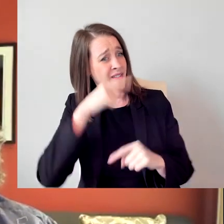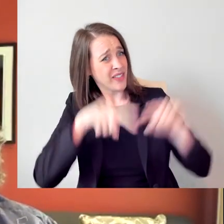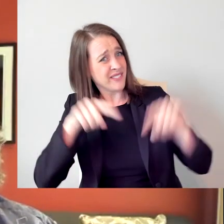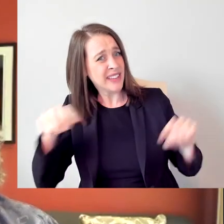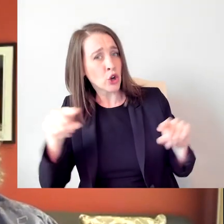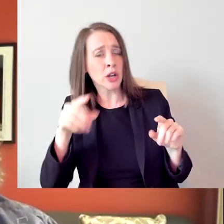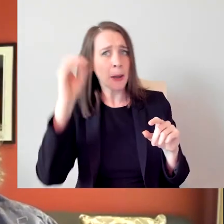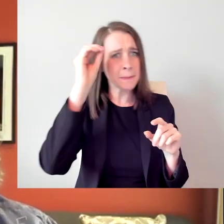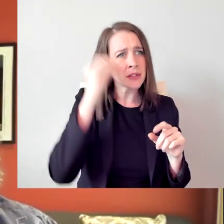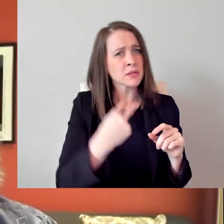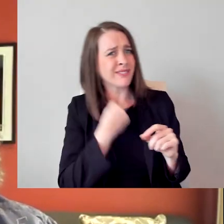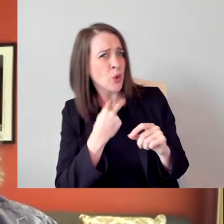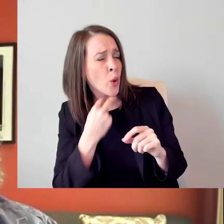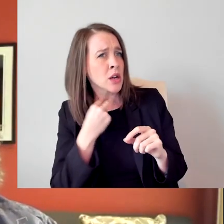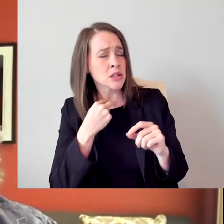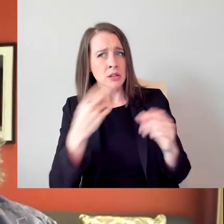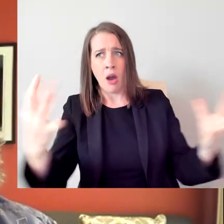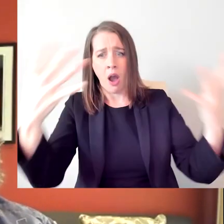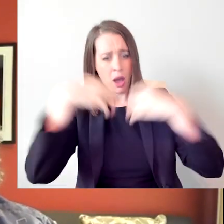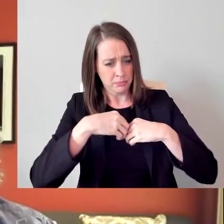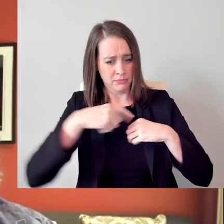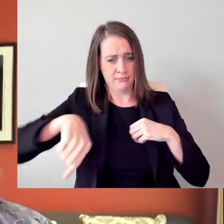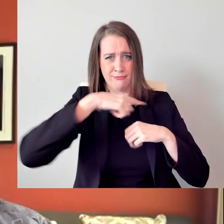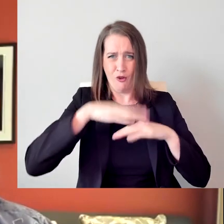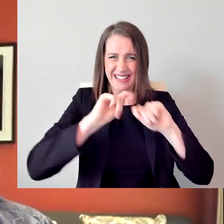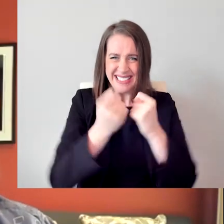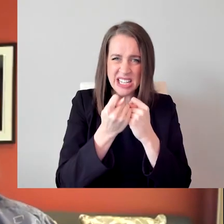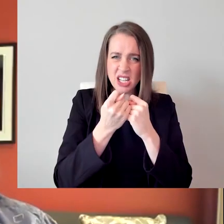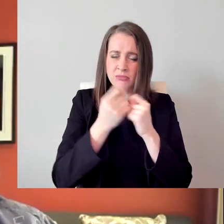that come into a team working on a film, the greater